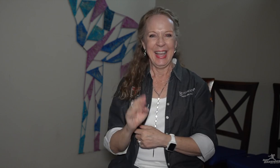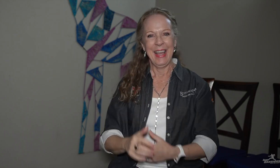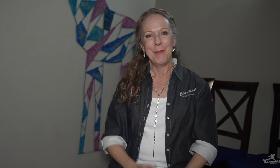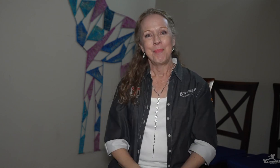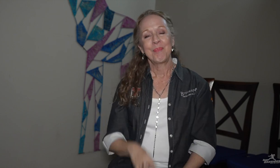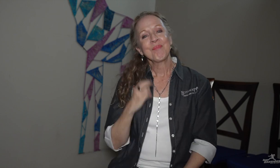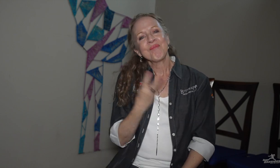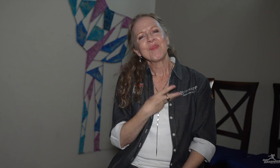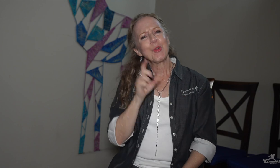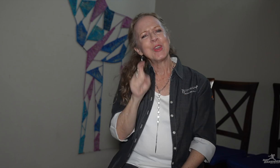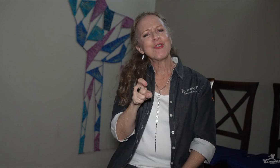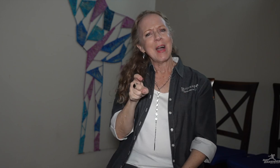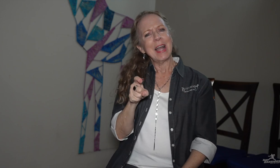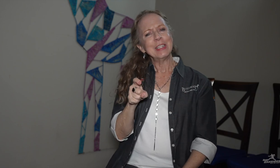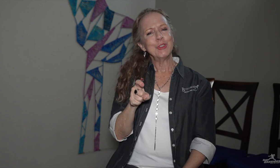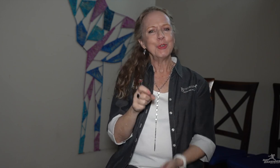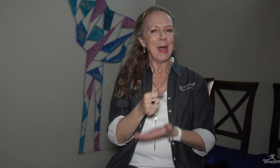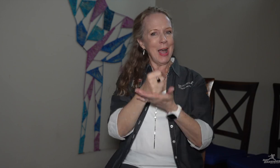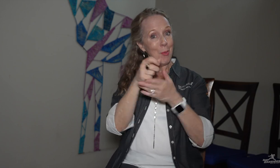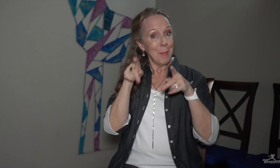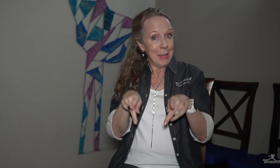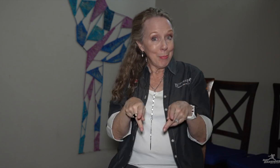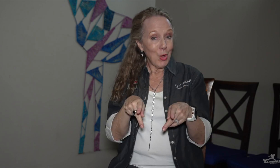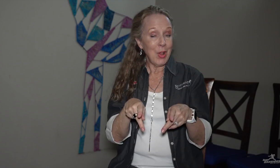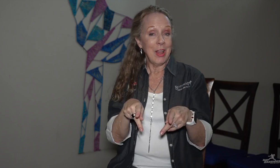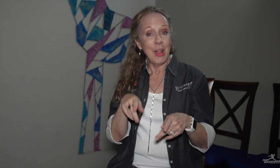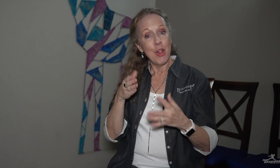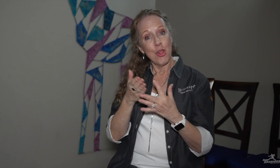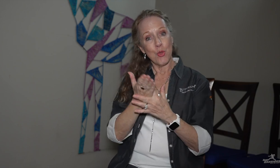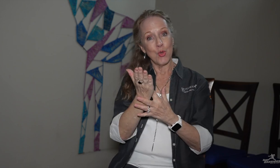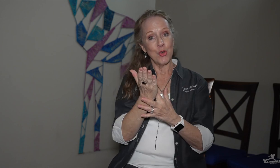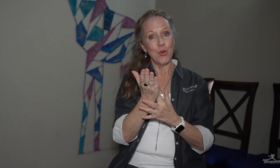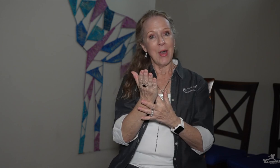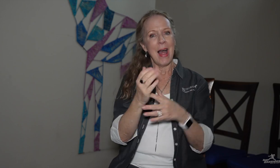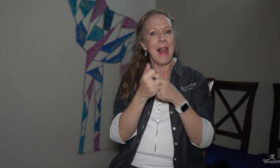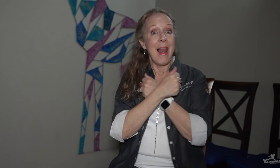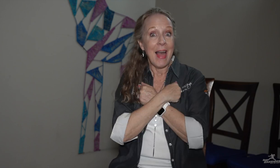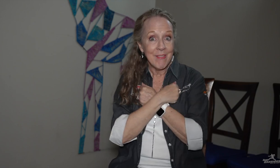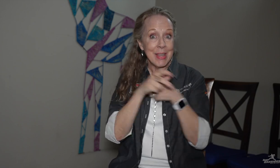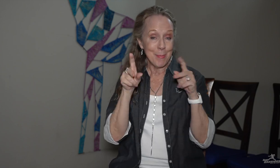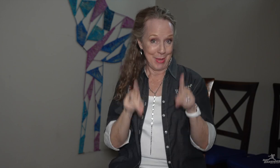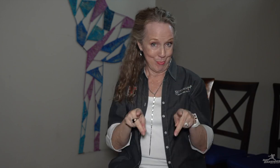We help out by loving the people,